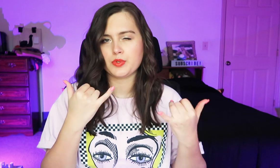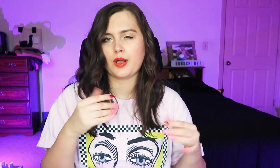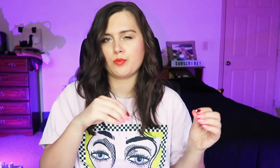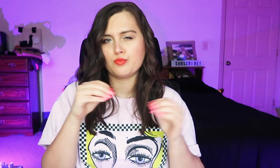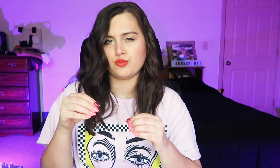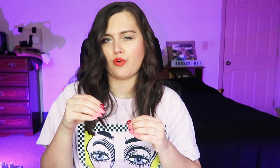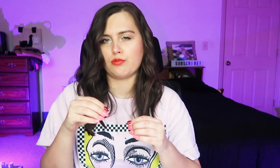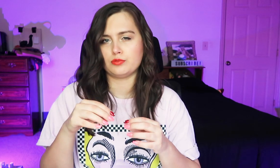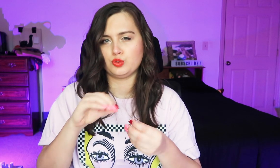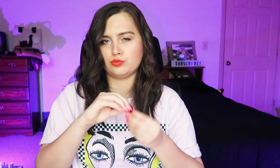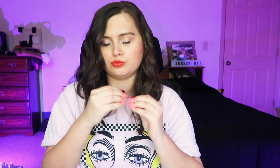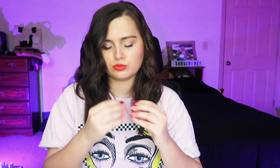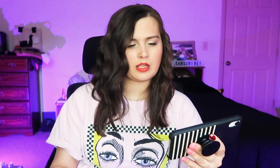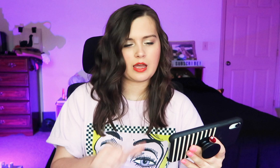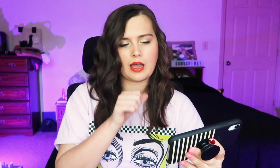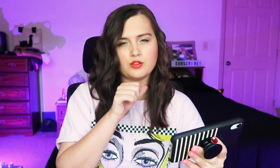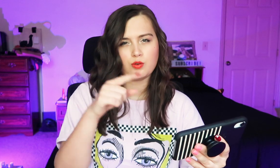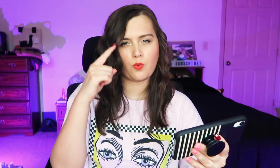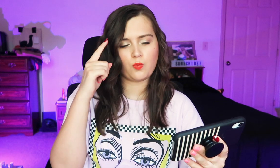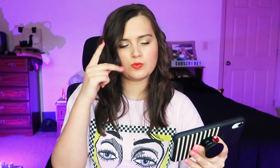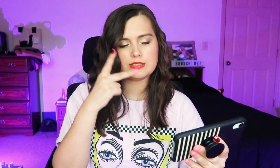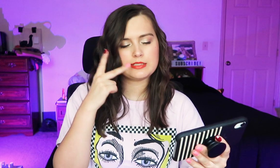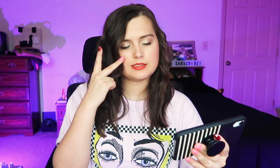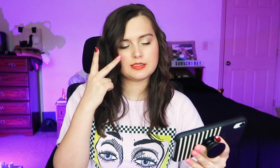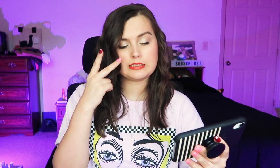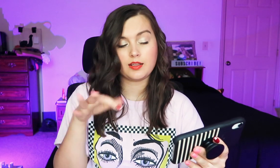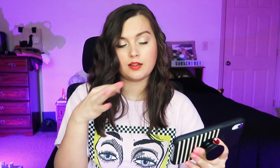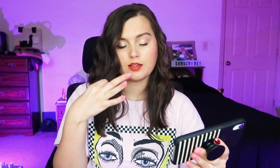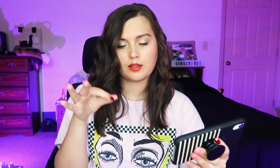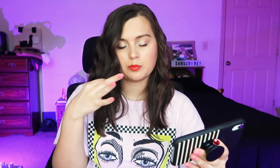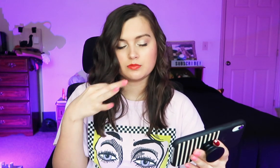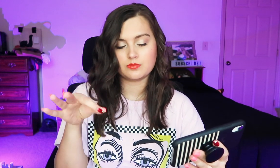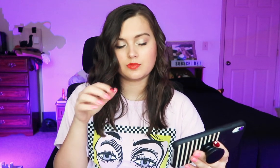Now let's move on to numbers. I don't see captions or subtitles.